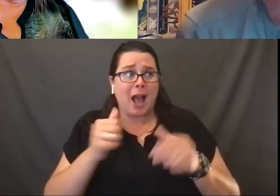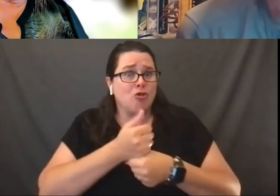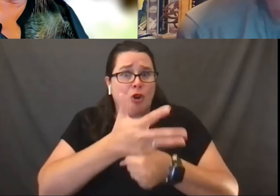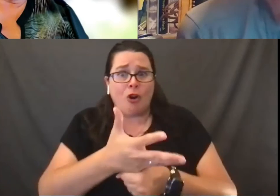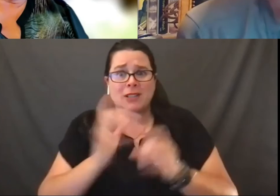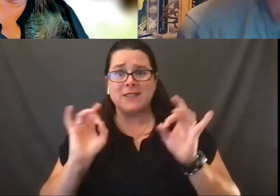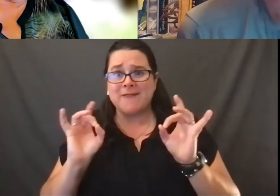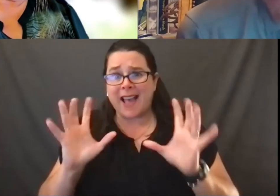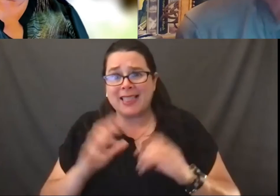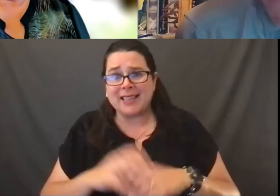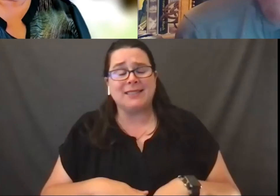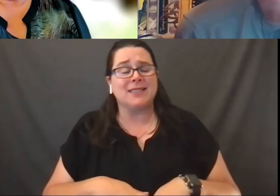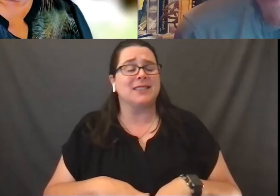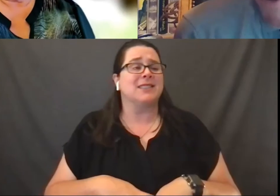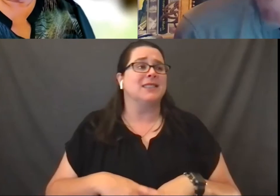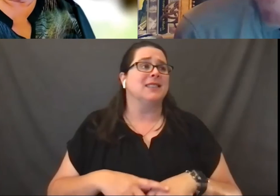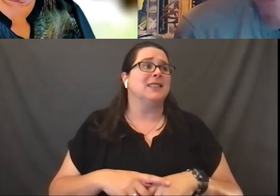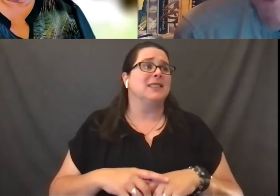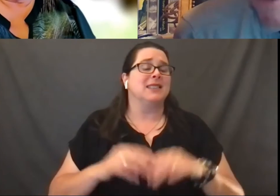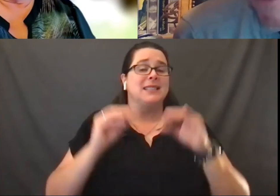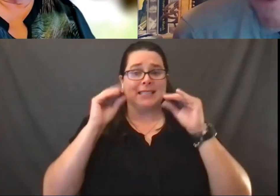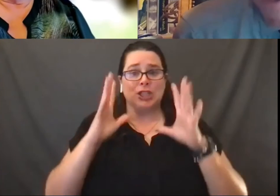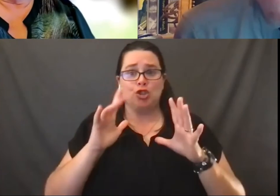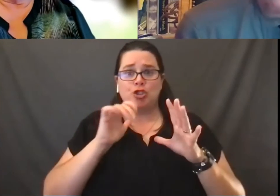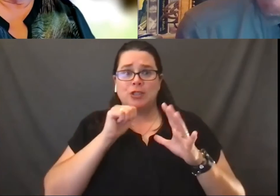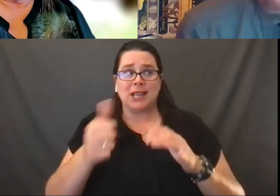they're not in any way offensive